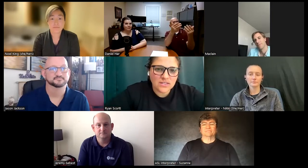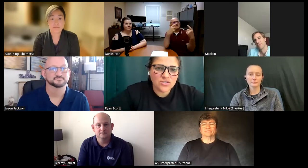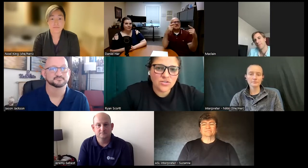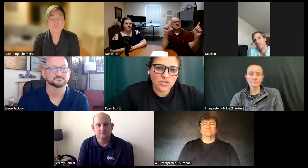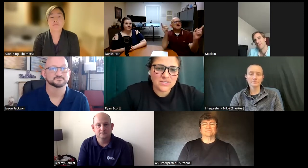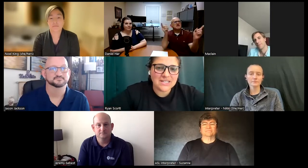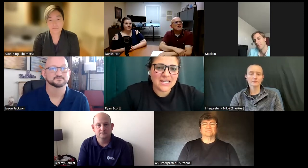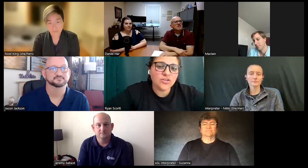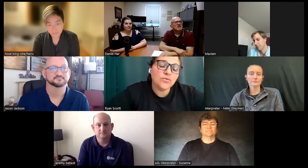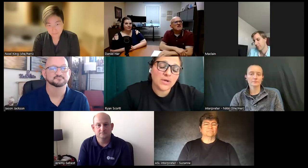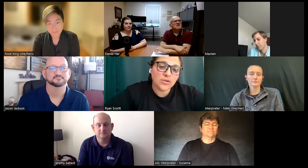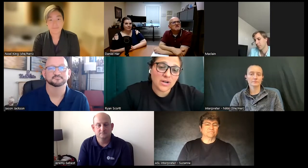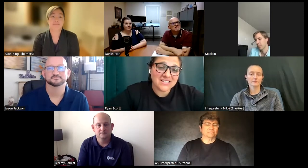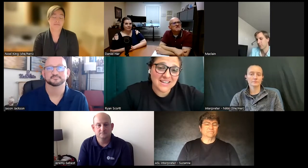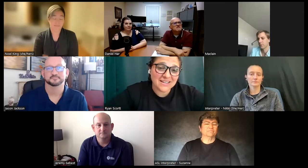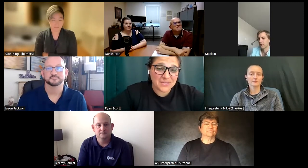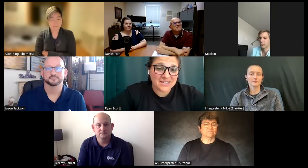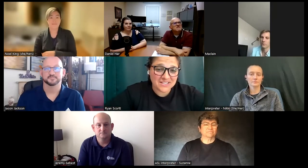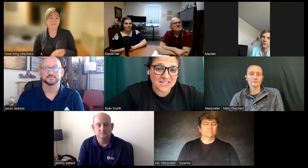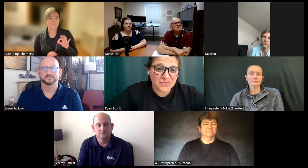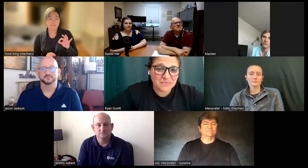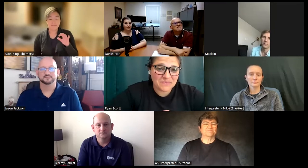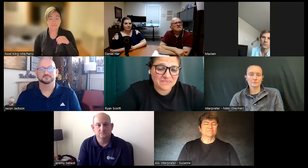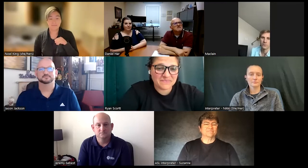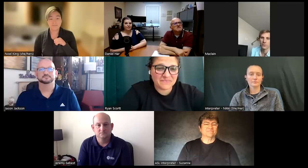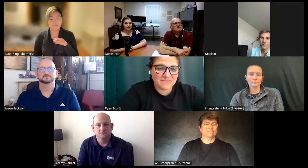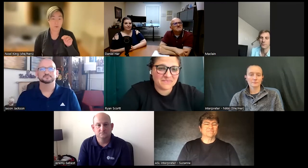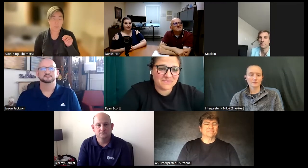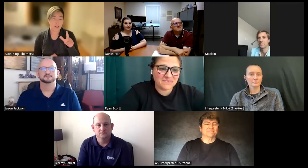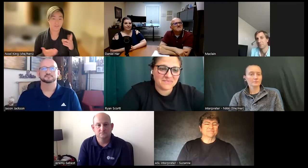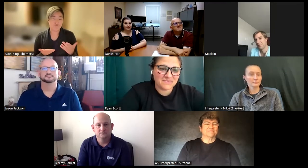did you use to get you where you are today being successful